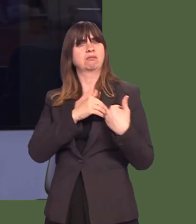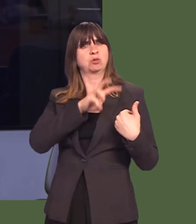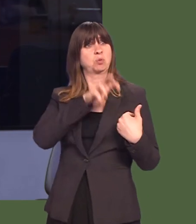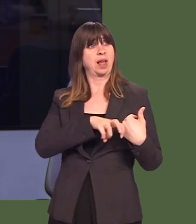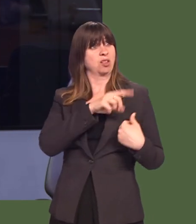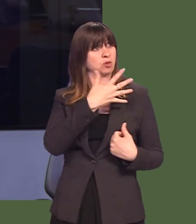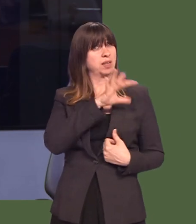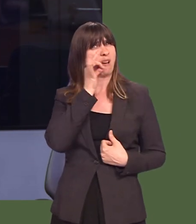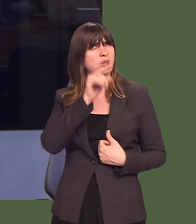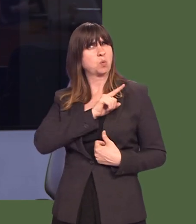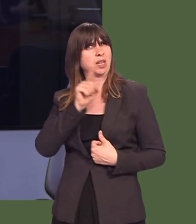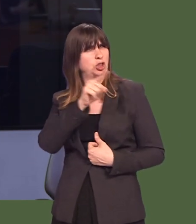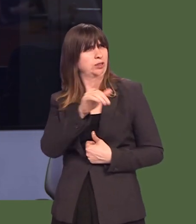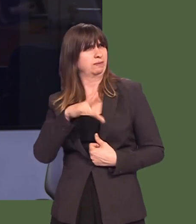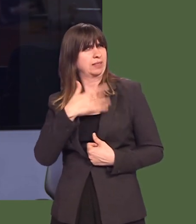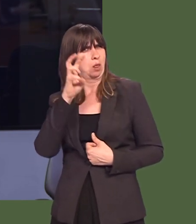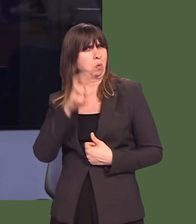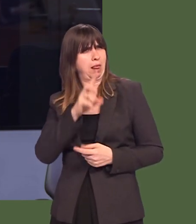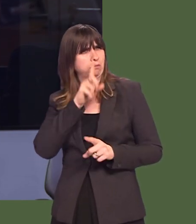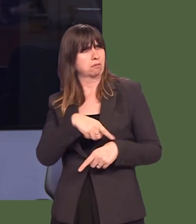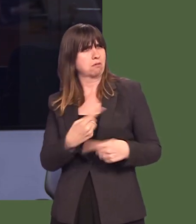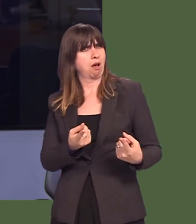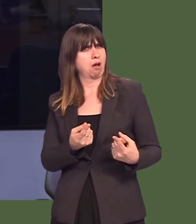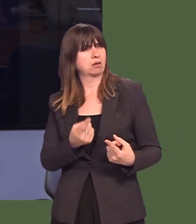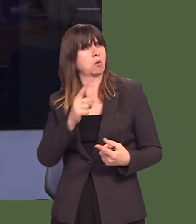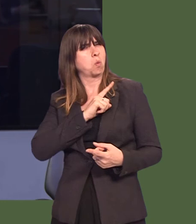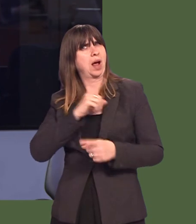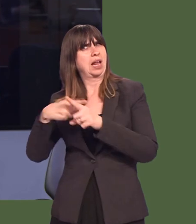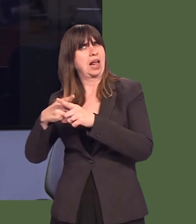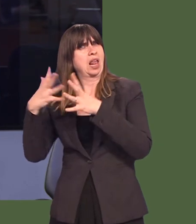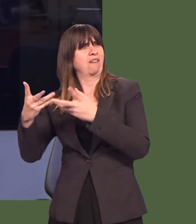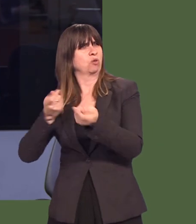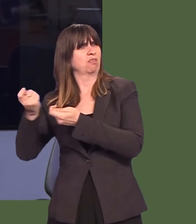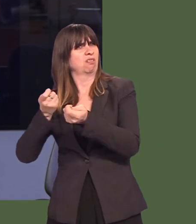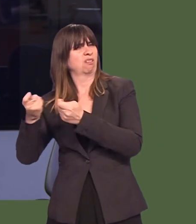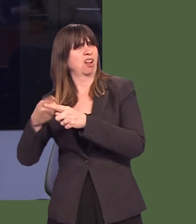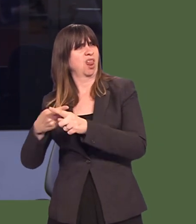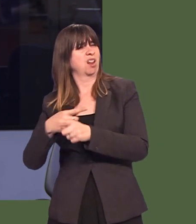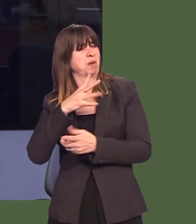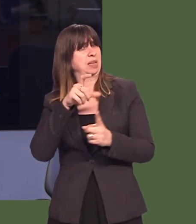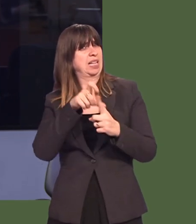Have you asked Diane Abbott why she feels that the Welsh Government, uniquely, is less